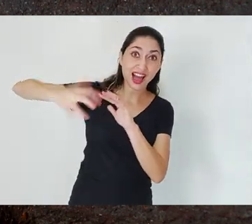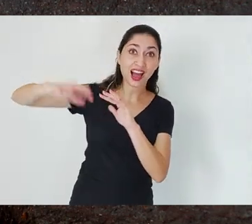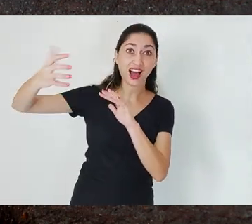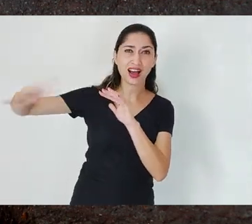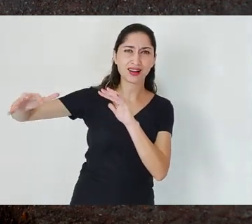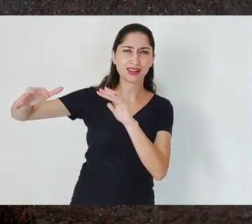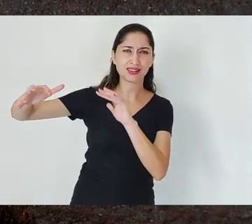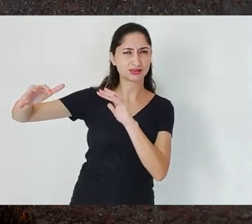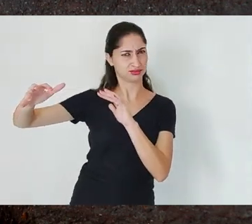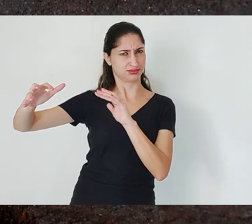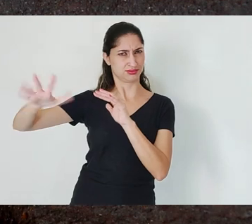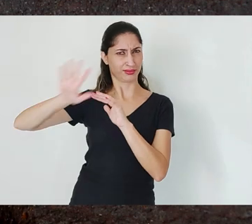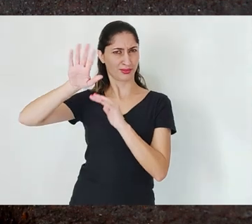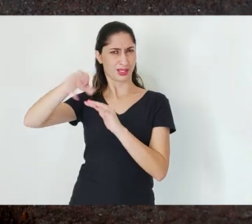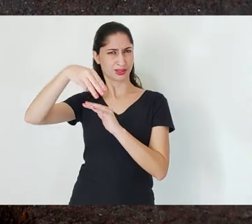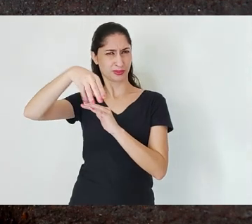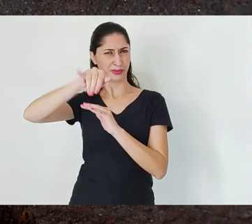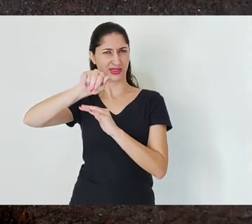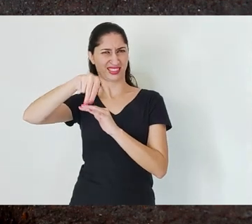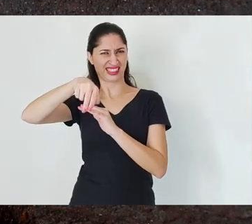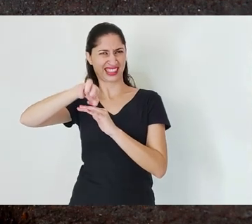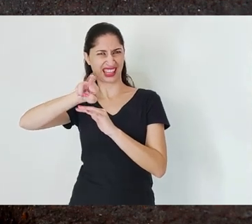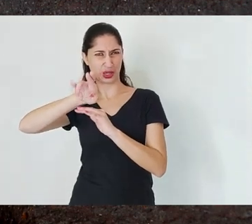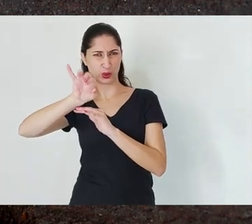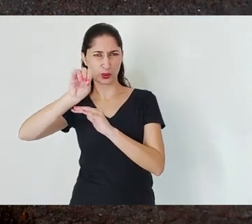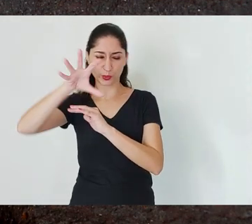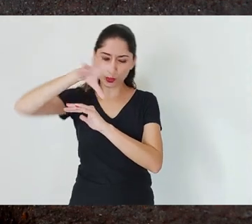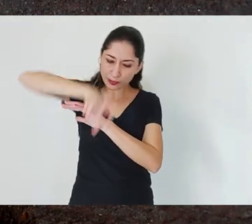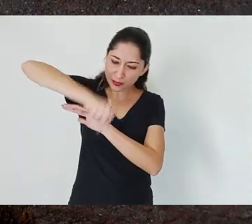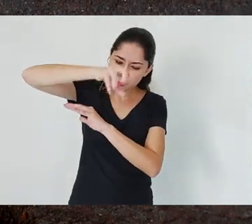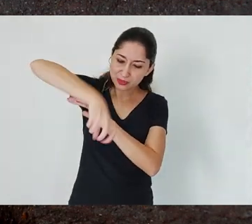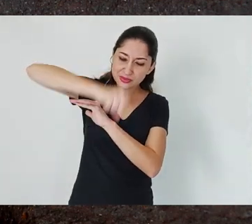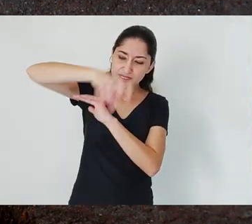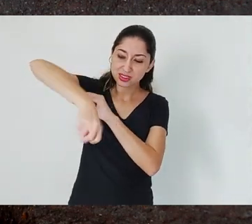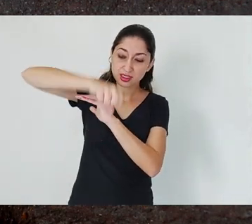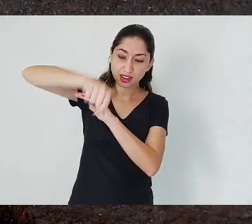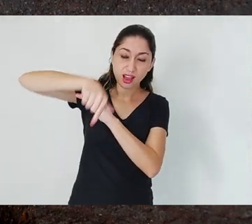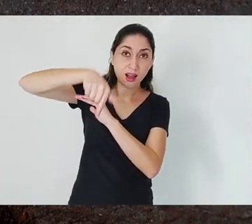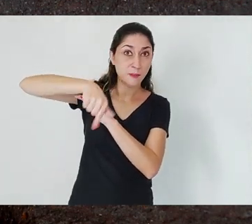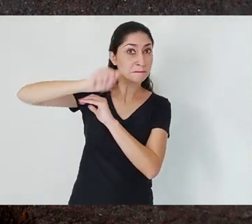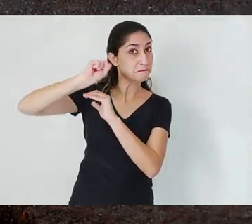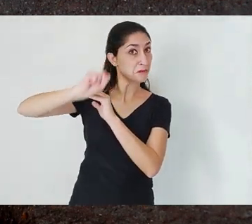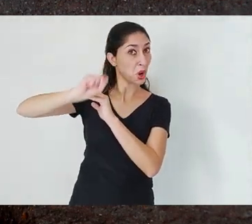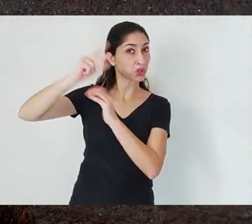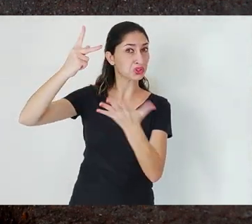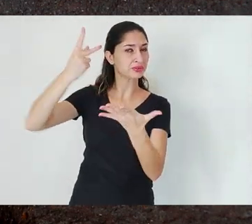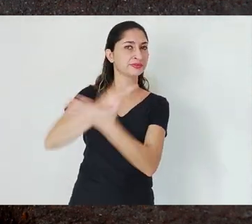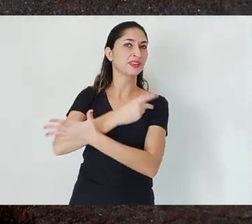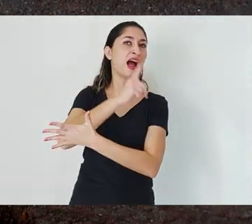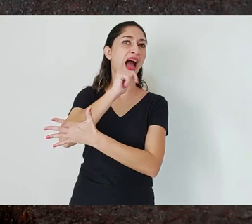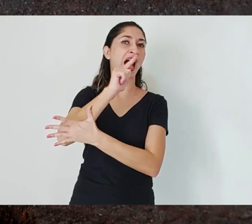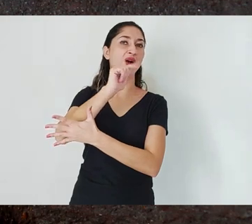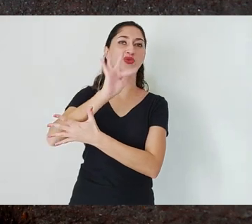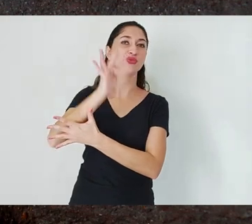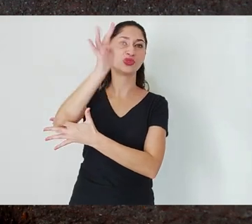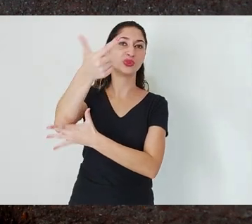The destruction of Serra do Curral is something that threatens